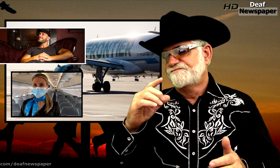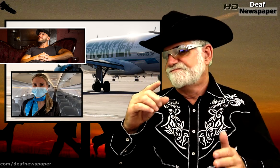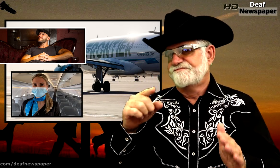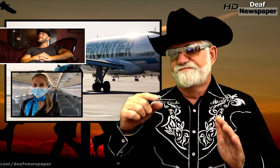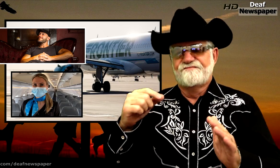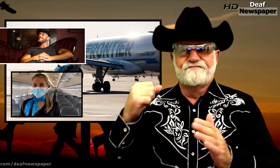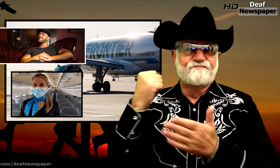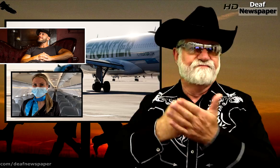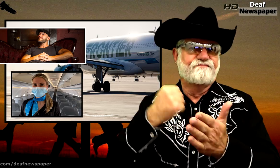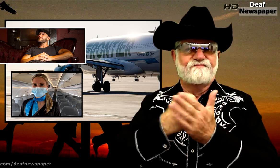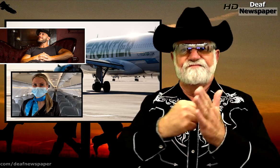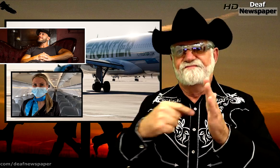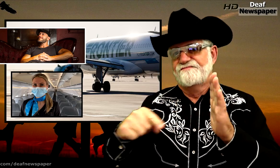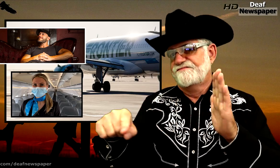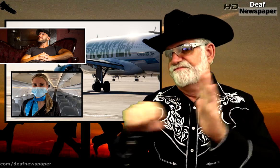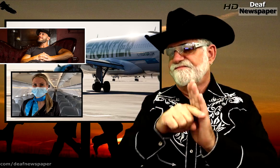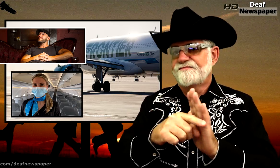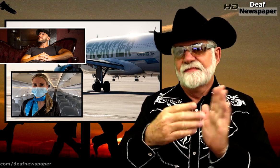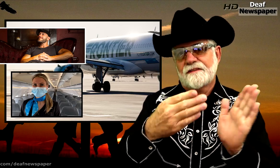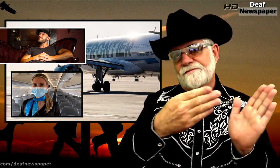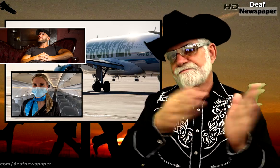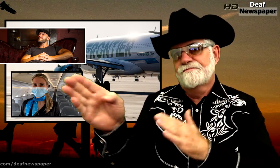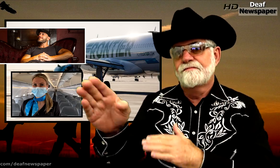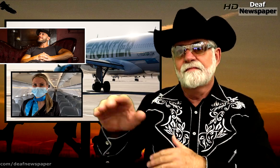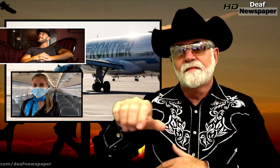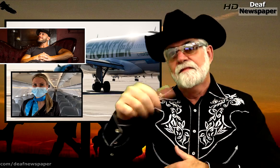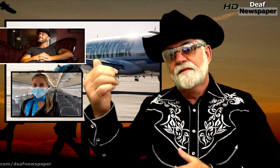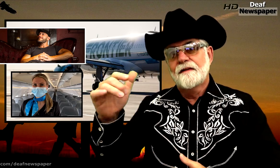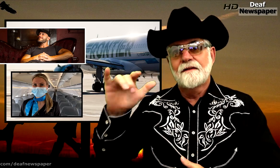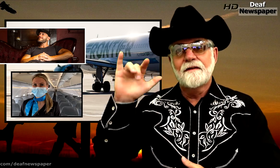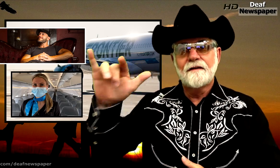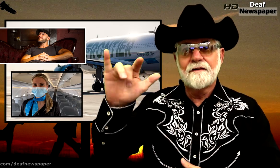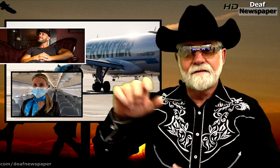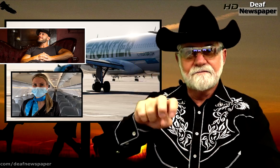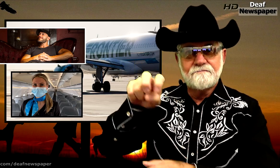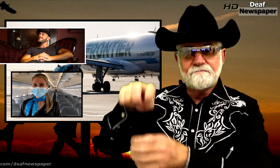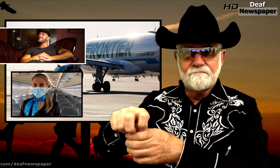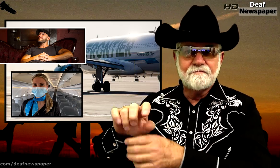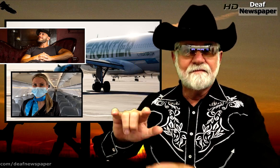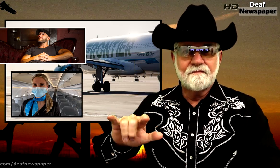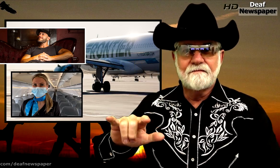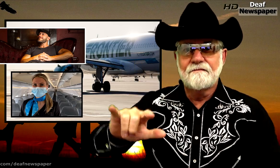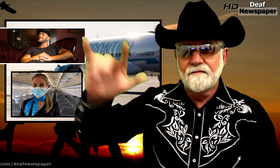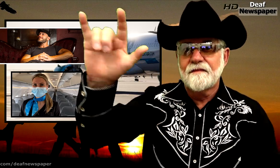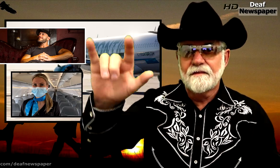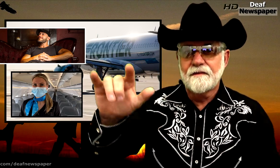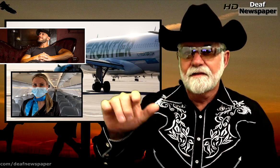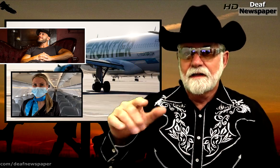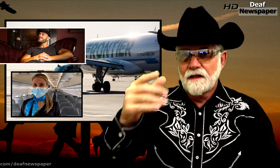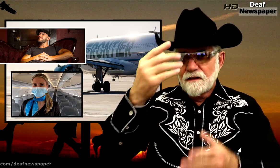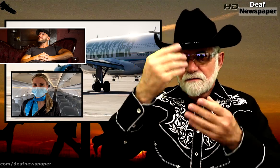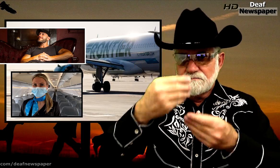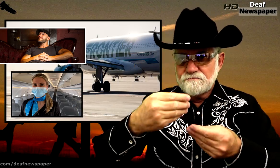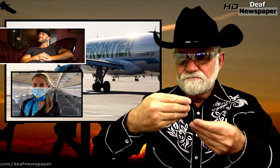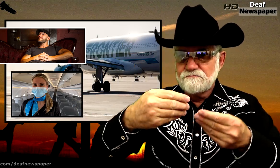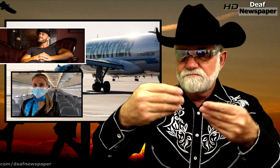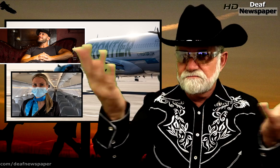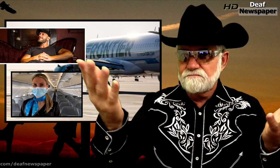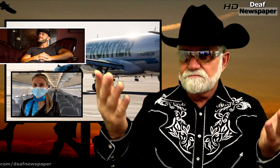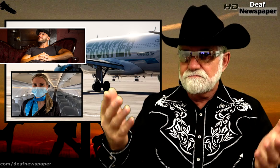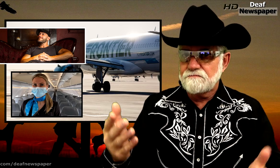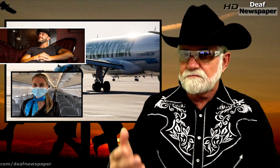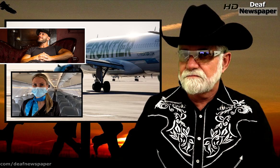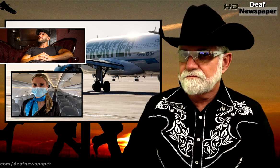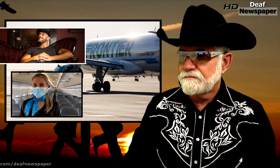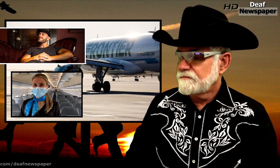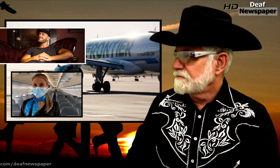They kick them off and then continued their flight without them. For your information